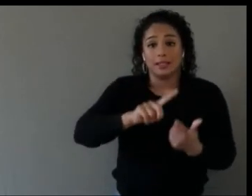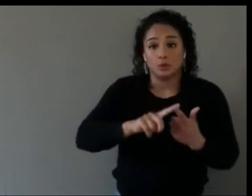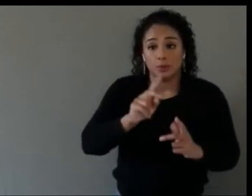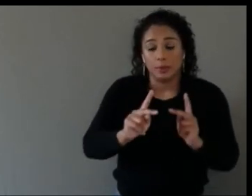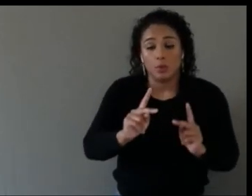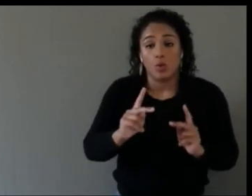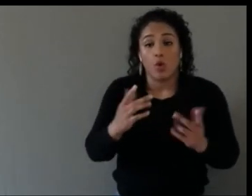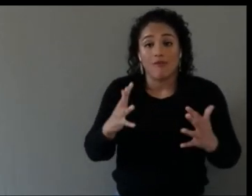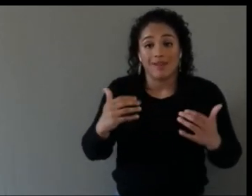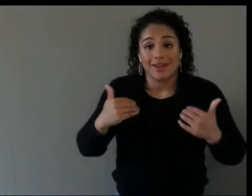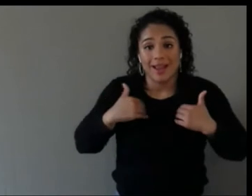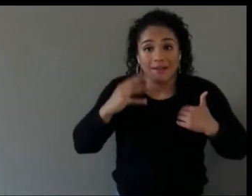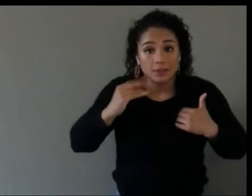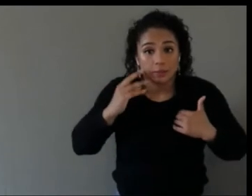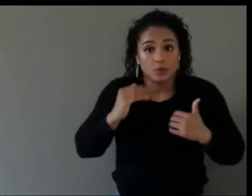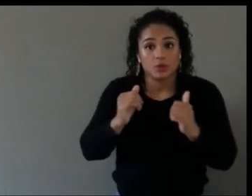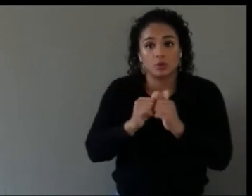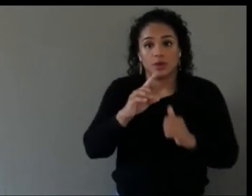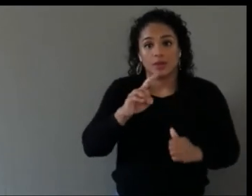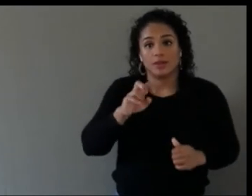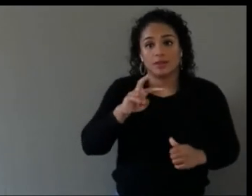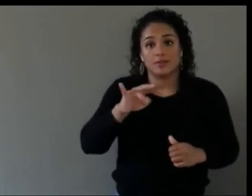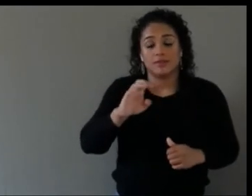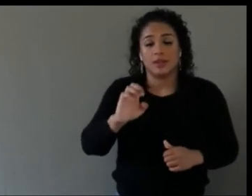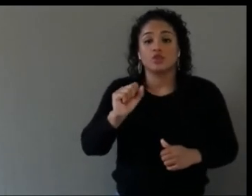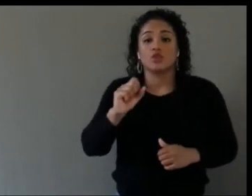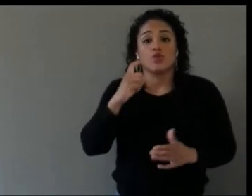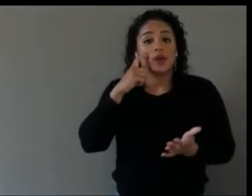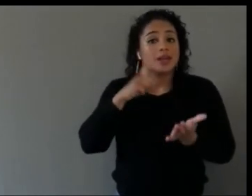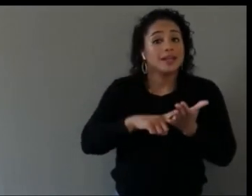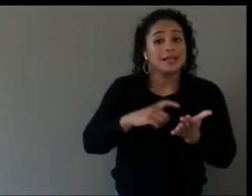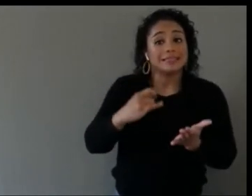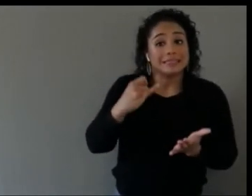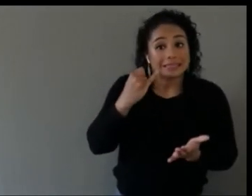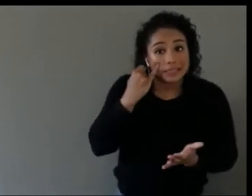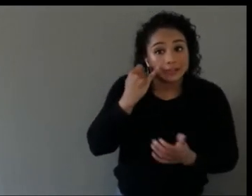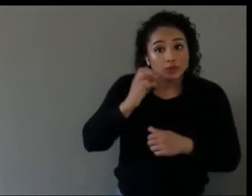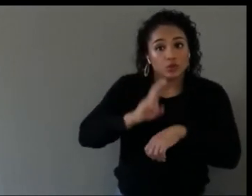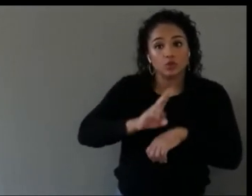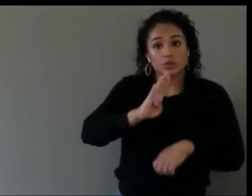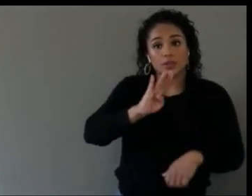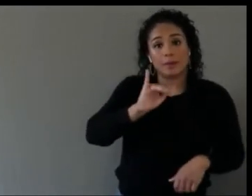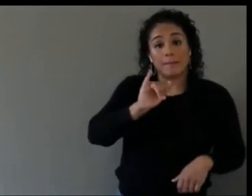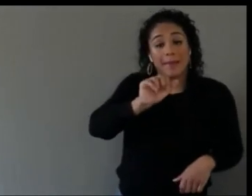bias in to some degree, either by more experience or less that you're understanding where you're